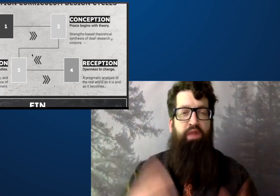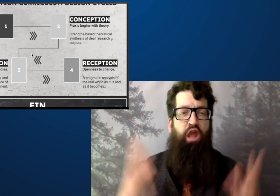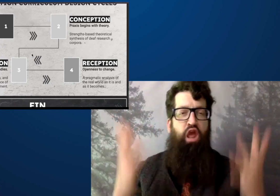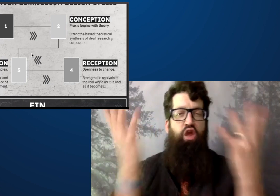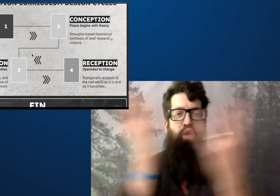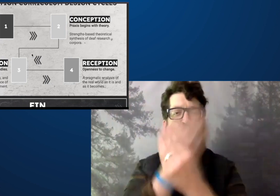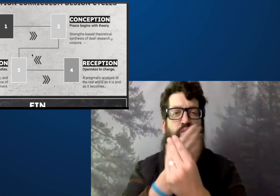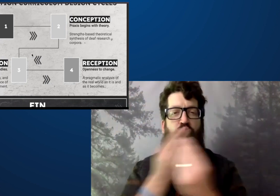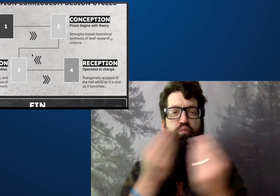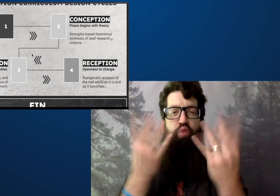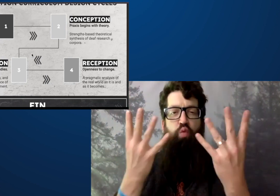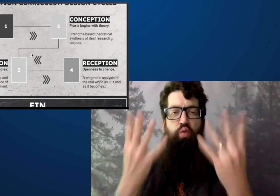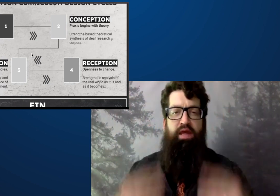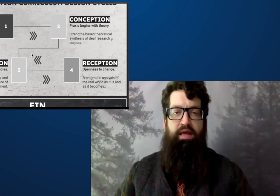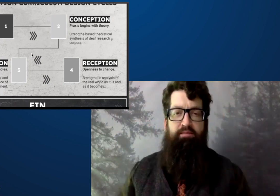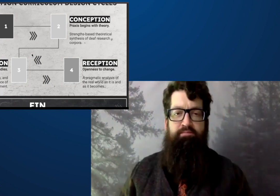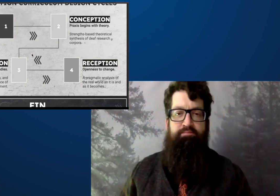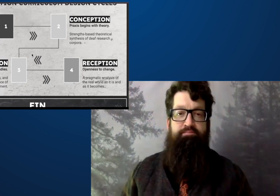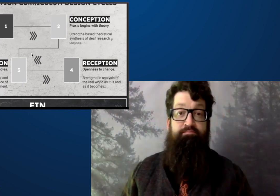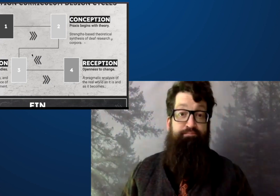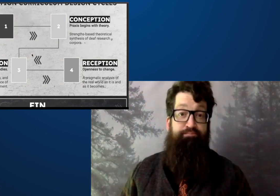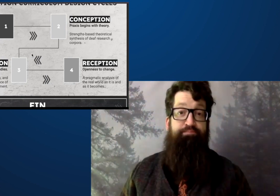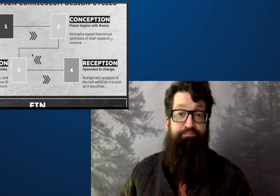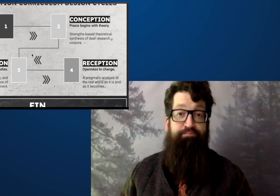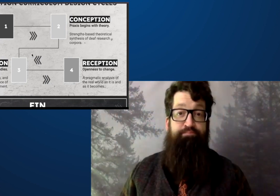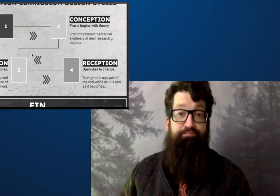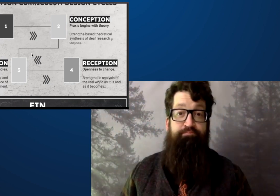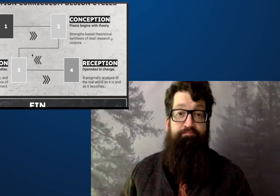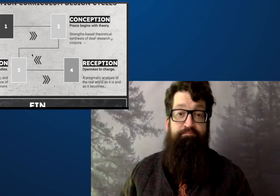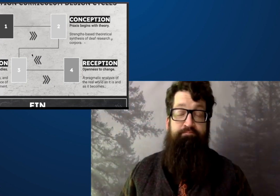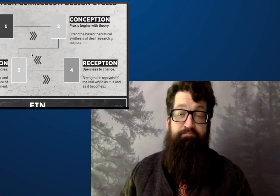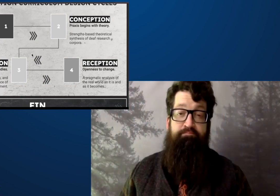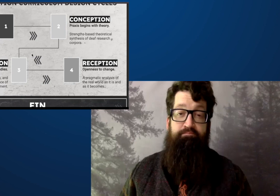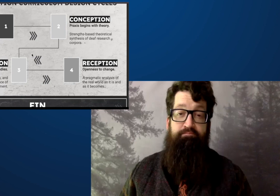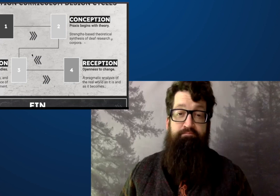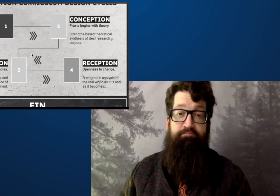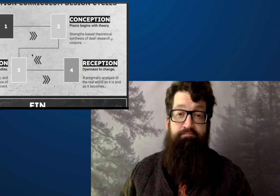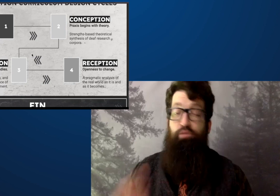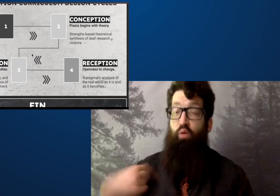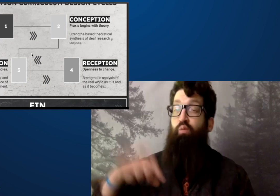We need to have joy, you need to have that beauty.